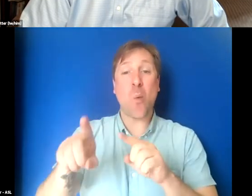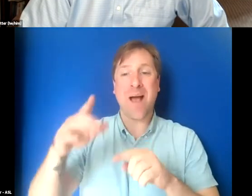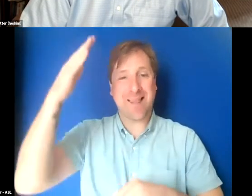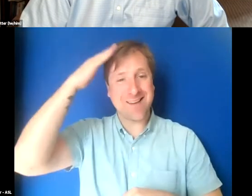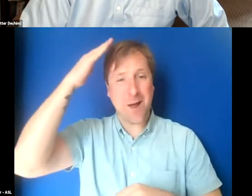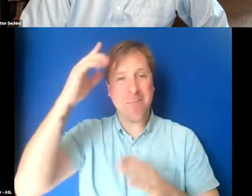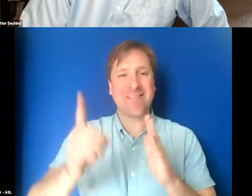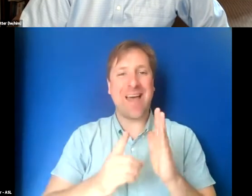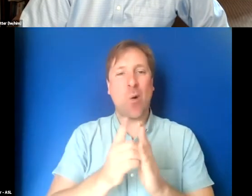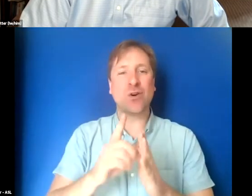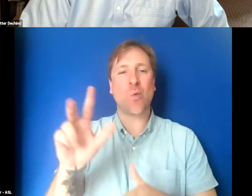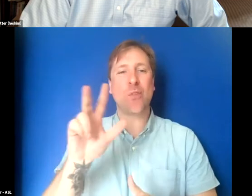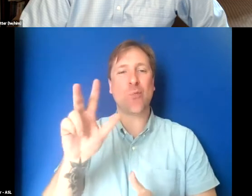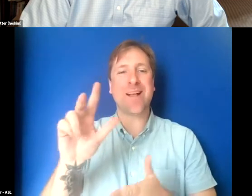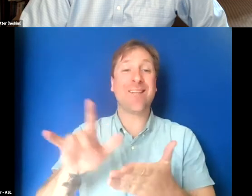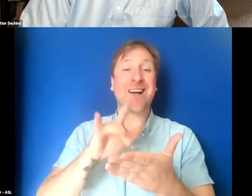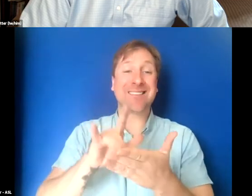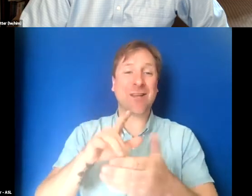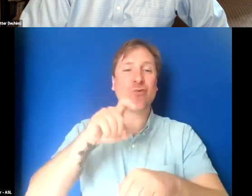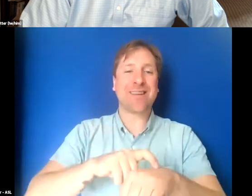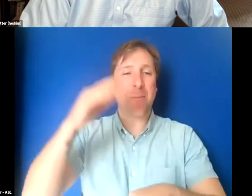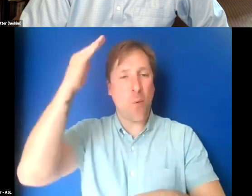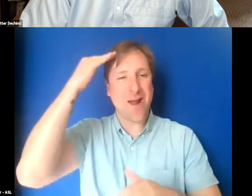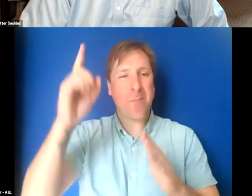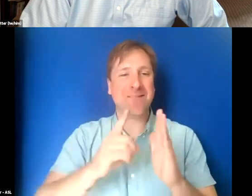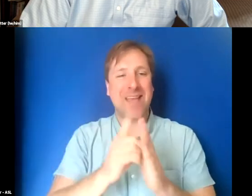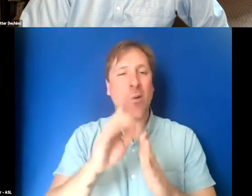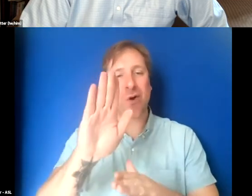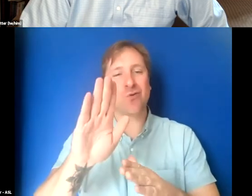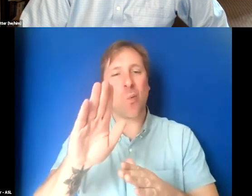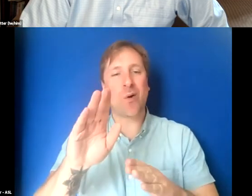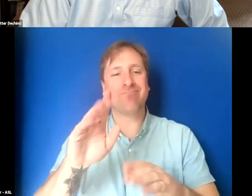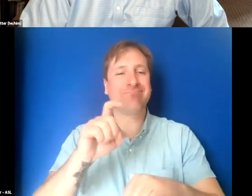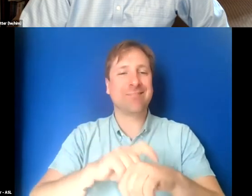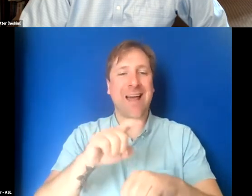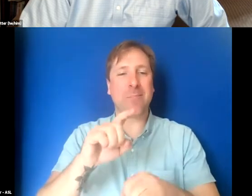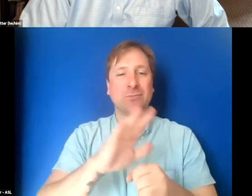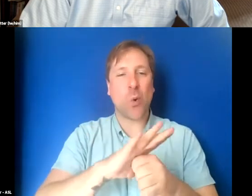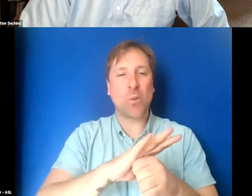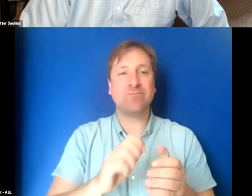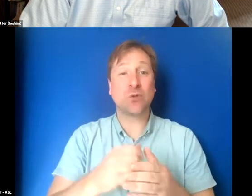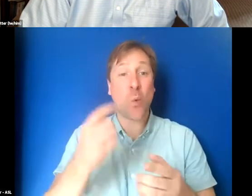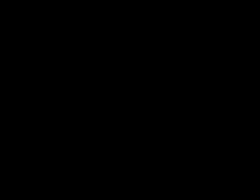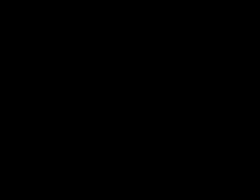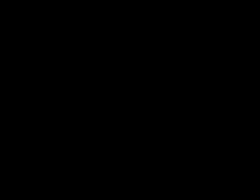so 03:00 Central or wherever your time zone is, think about any burning questions you